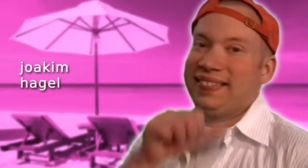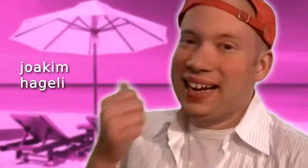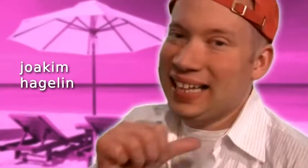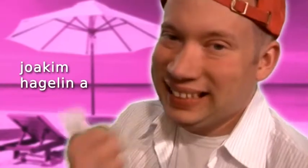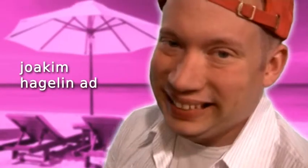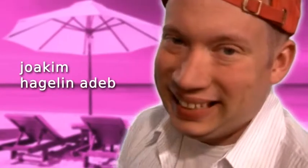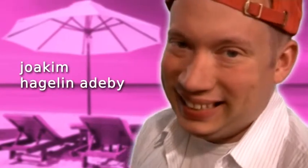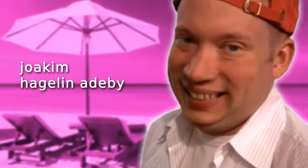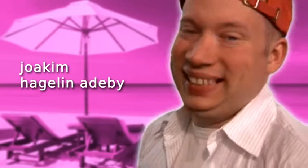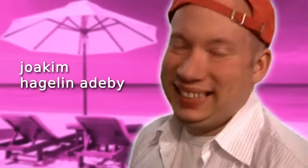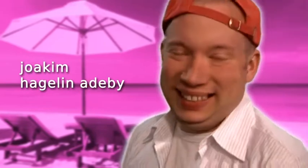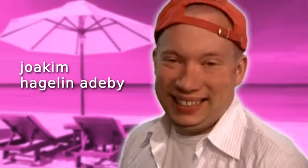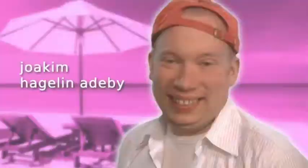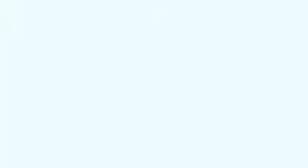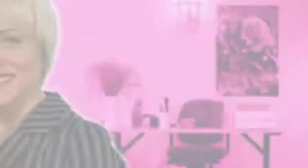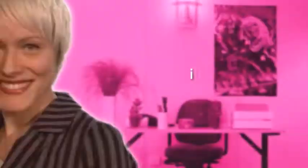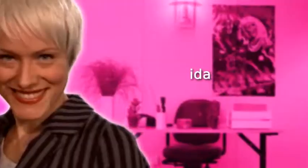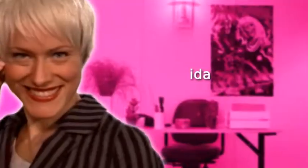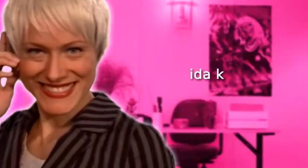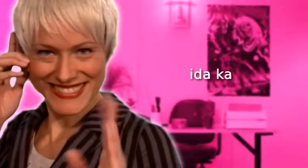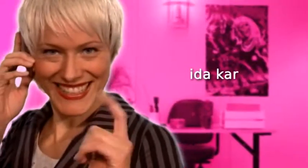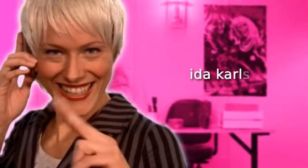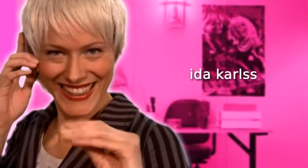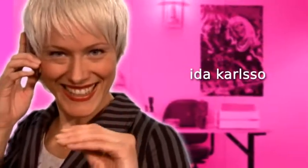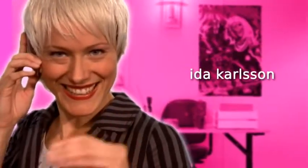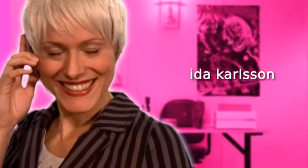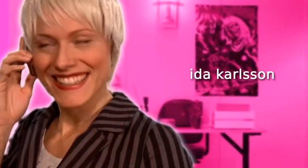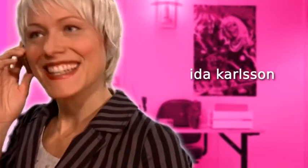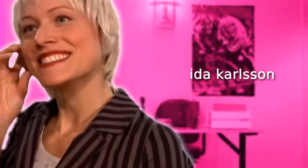Felix Jelena